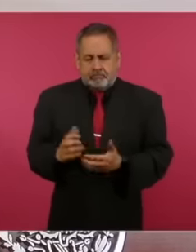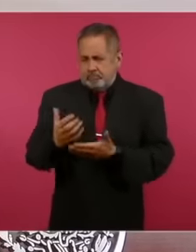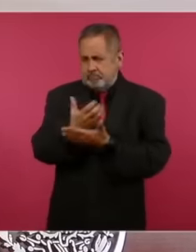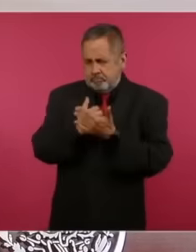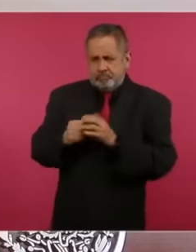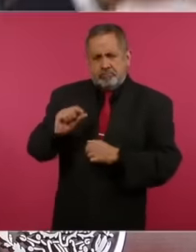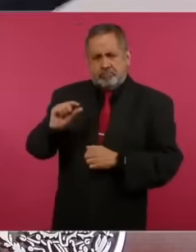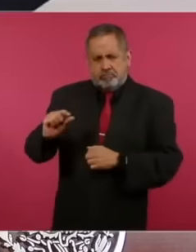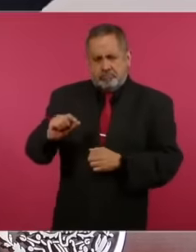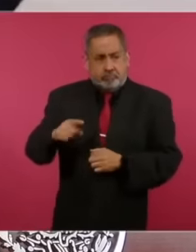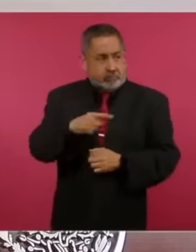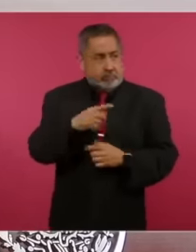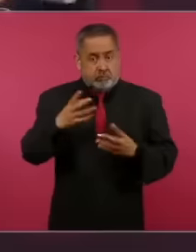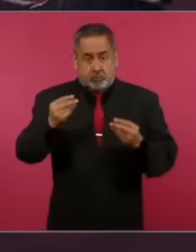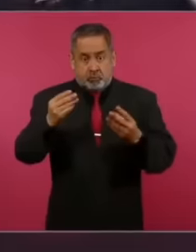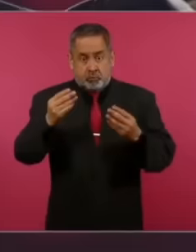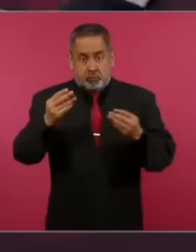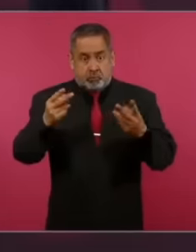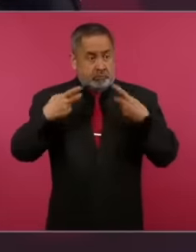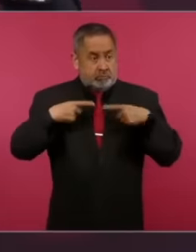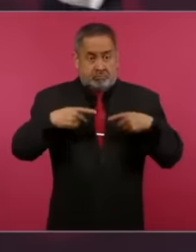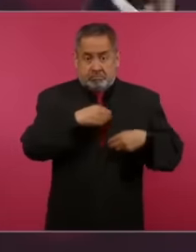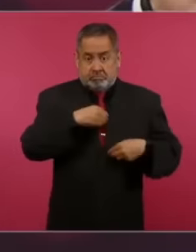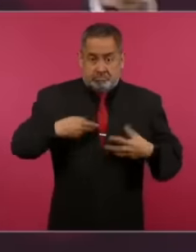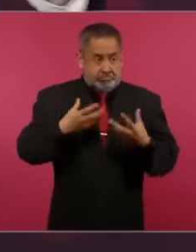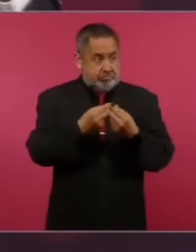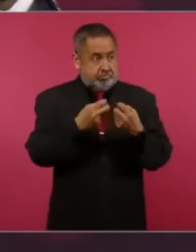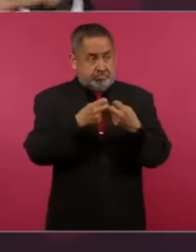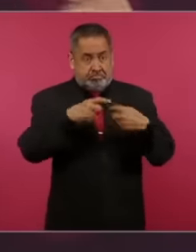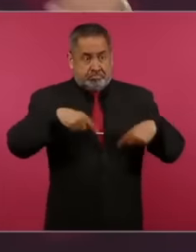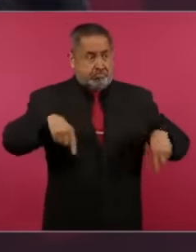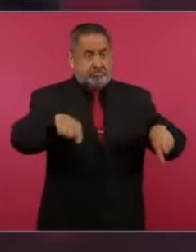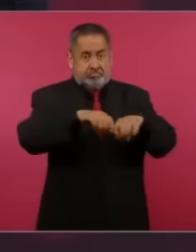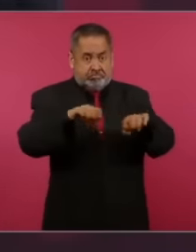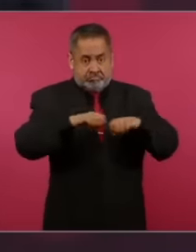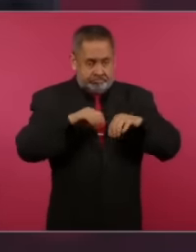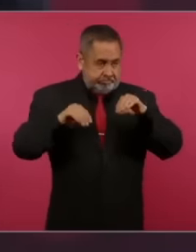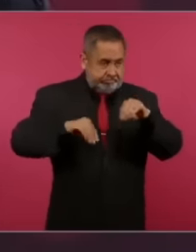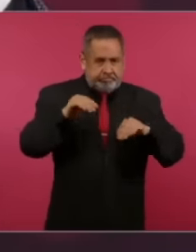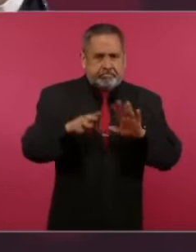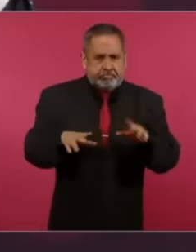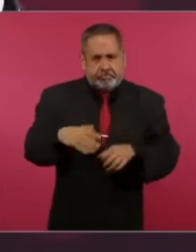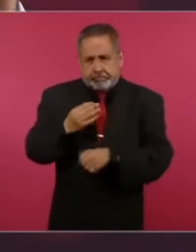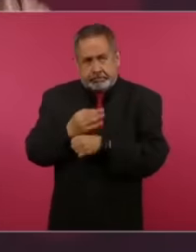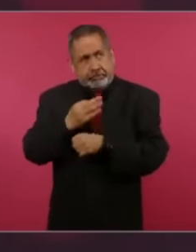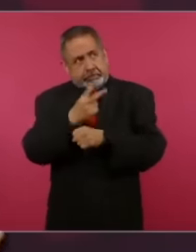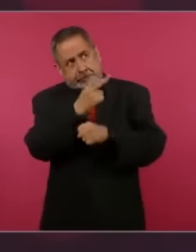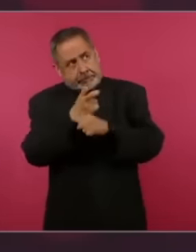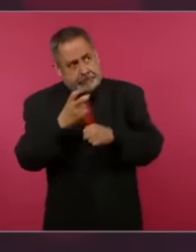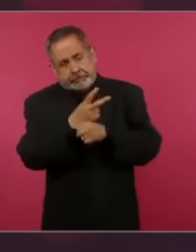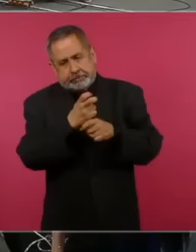And there are many. members So from now on we invite well from that